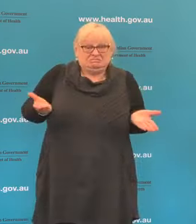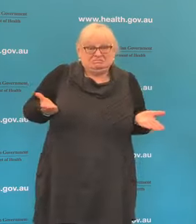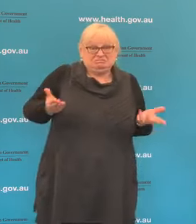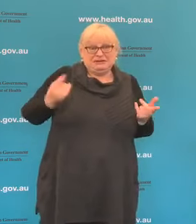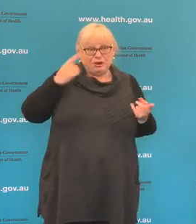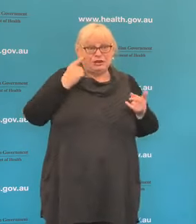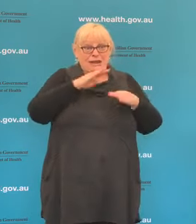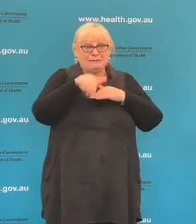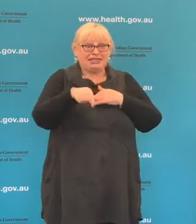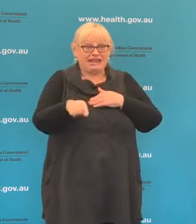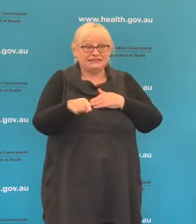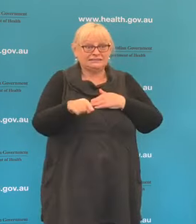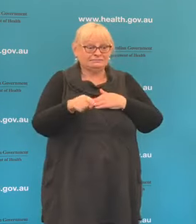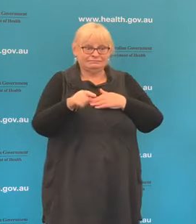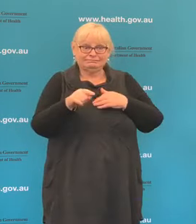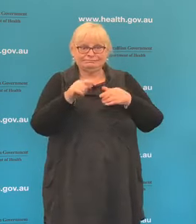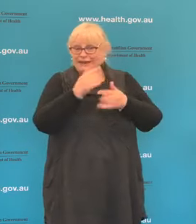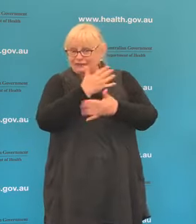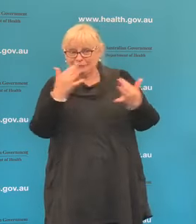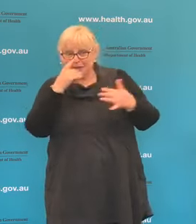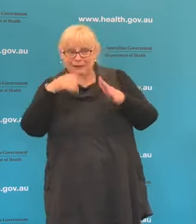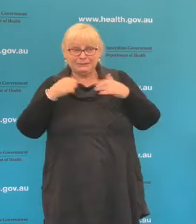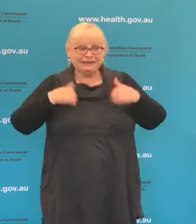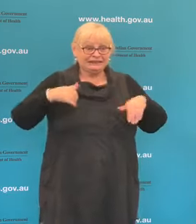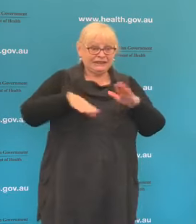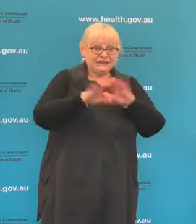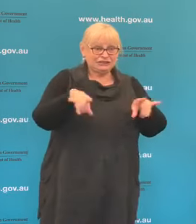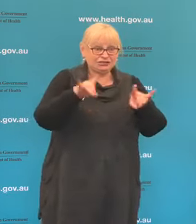in a country of our size and considering the number of people who are carrying